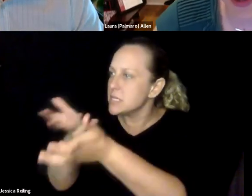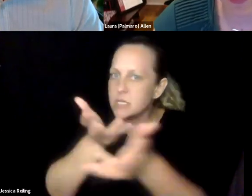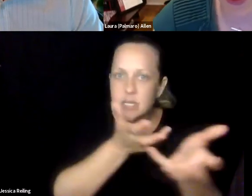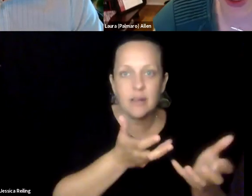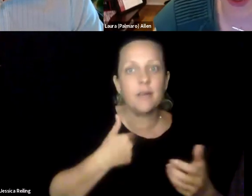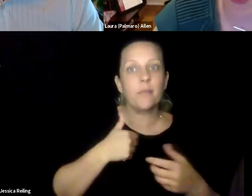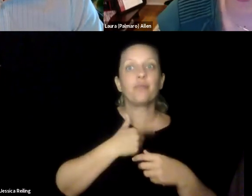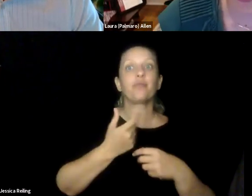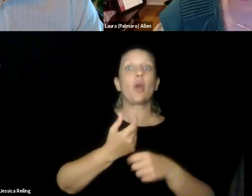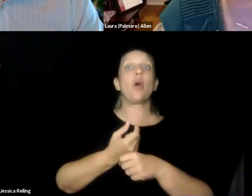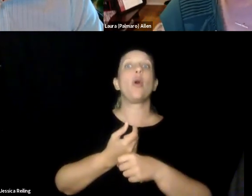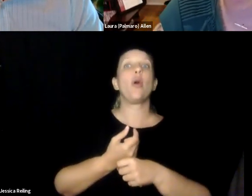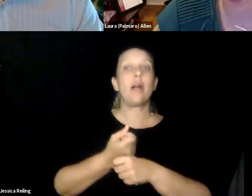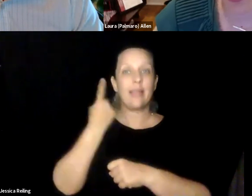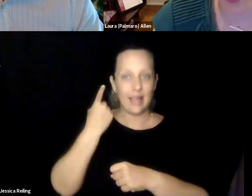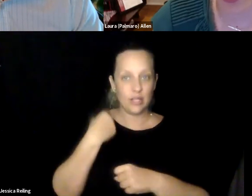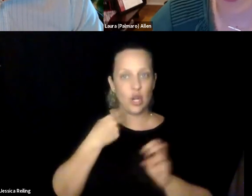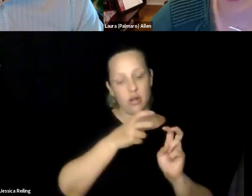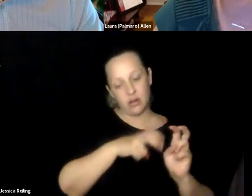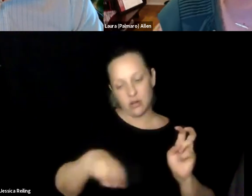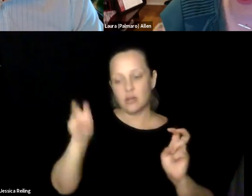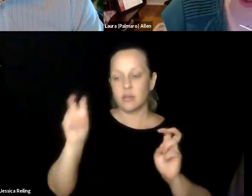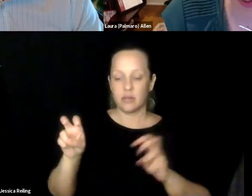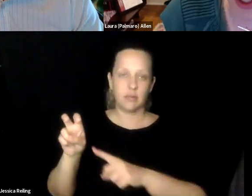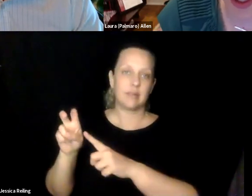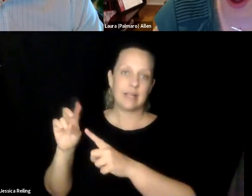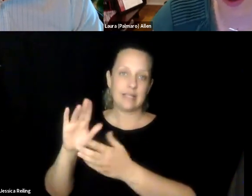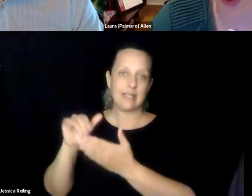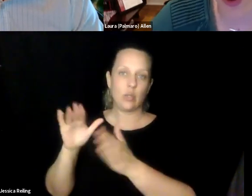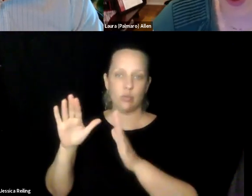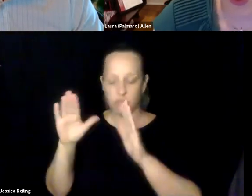companies, of course. So I spent a long time in that